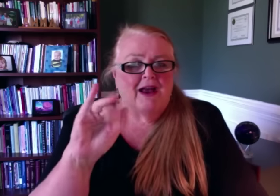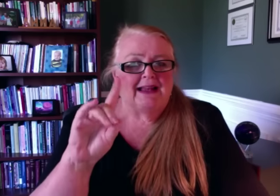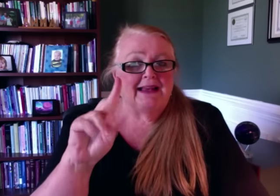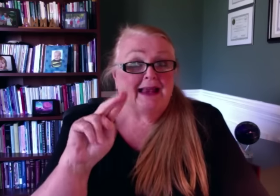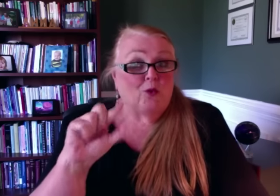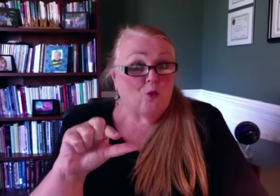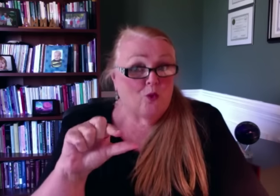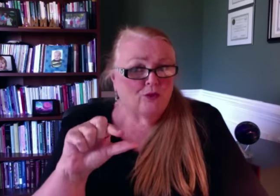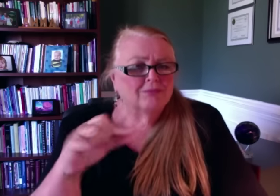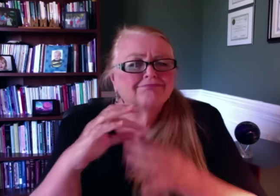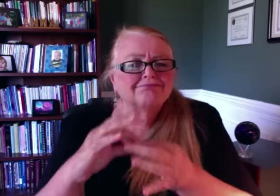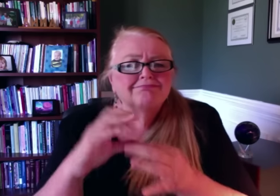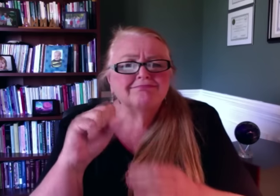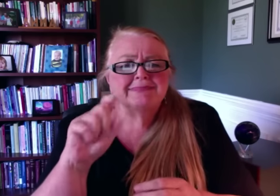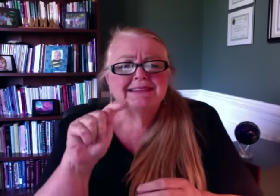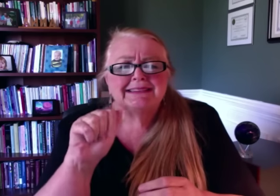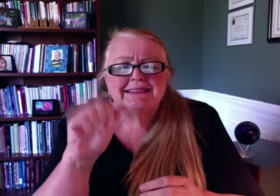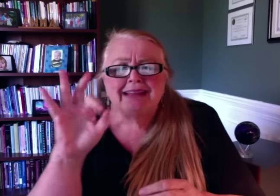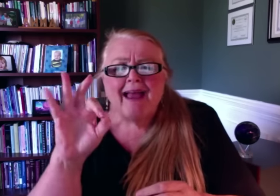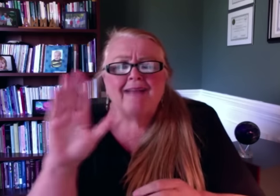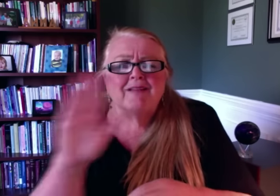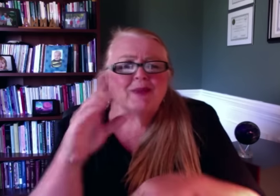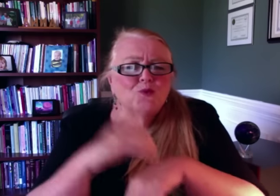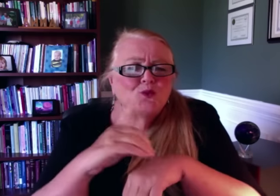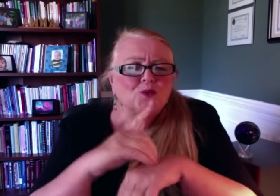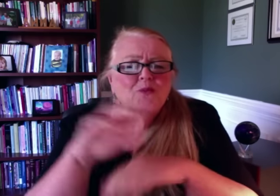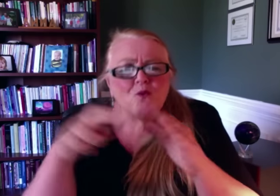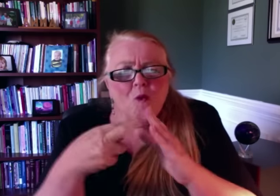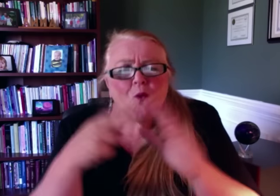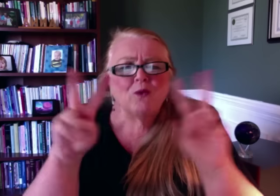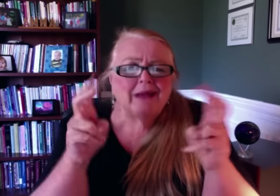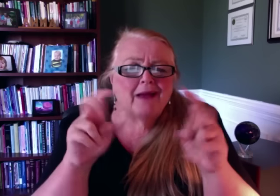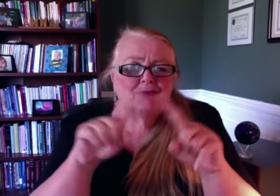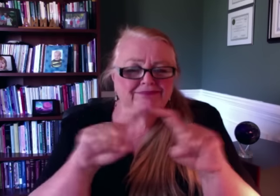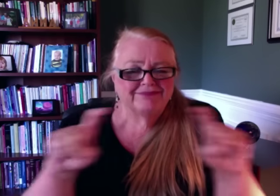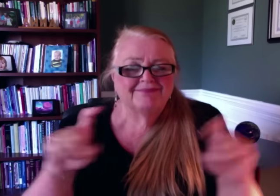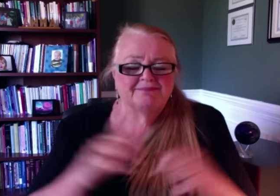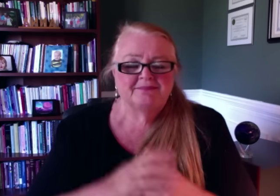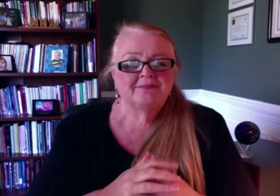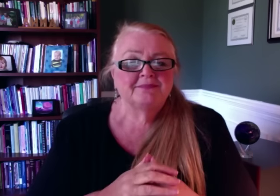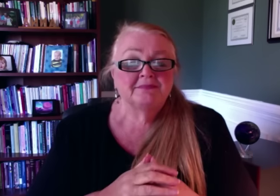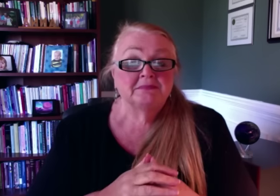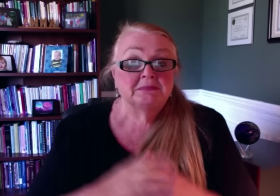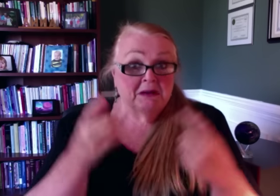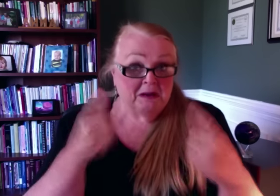RID HQ, related to staffing, their duties, roles and titles.